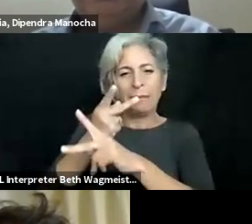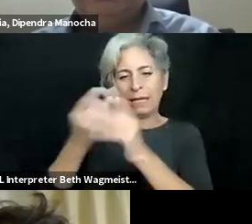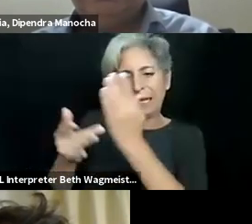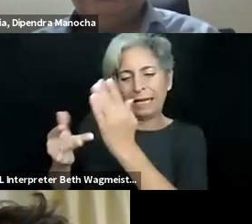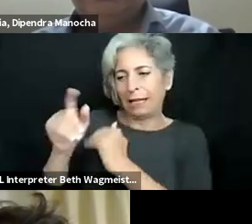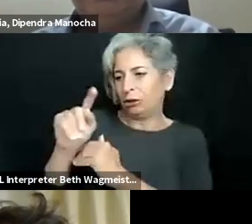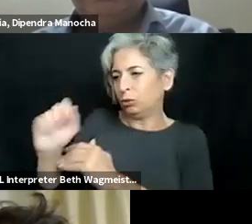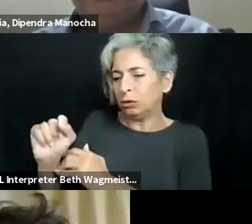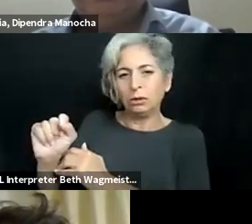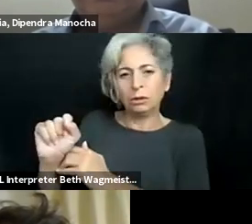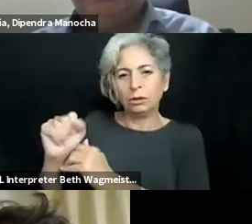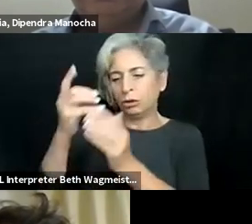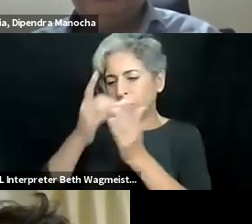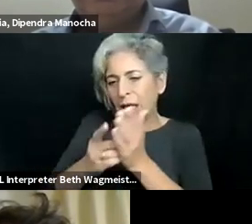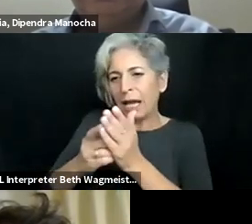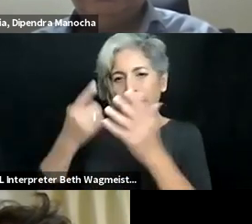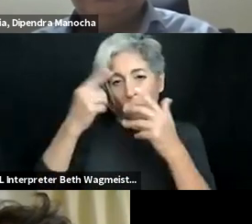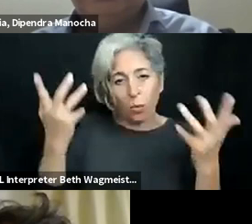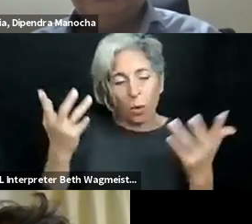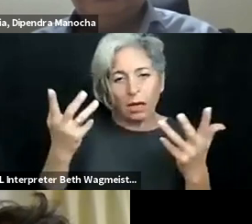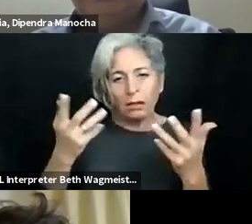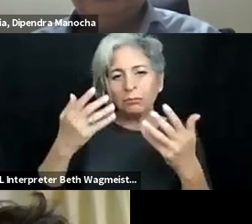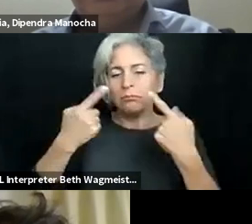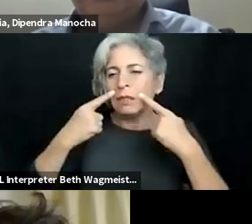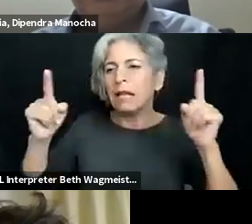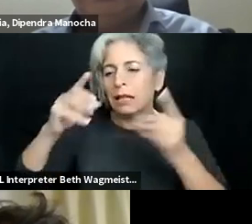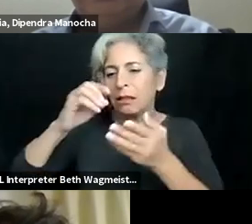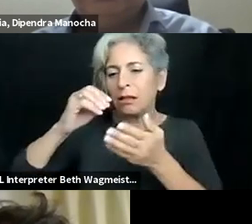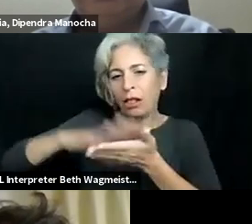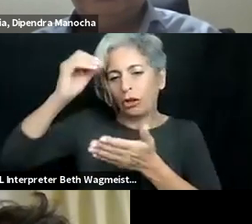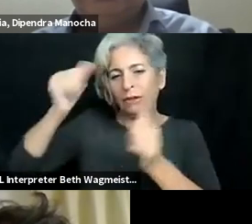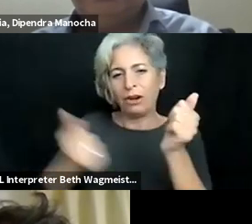of design mistakes. The conversation will completely shift focus from only